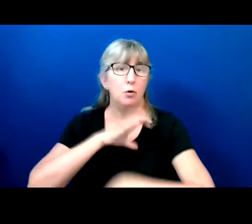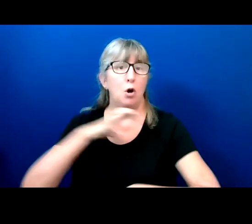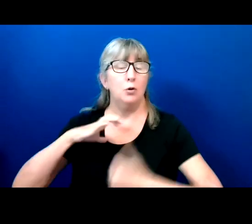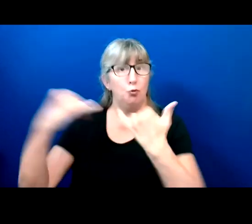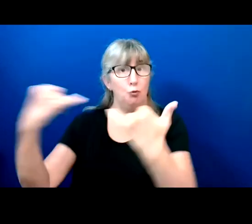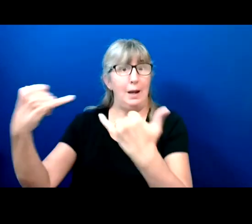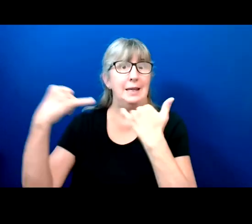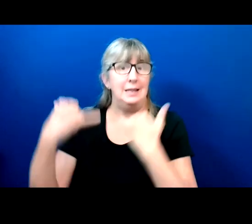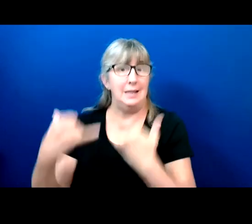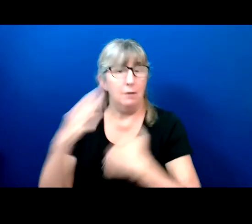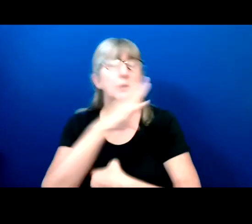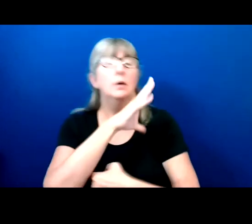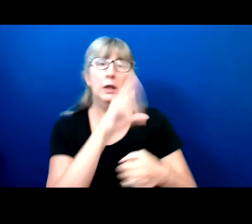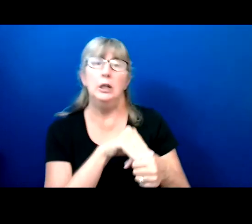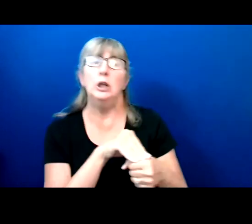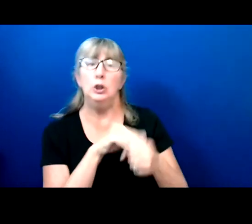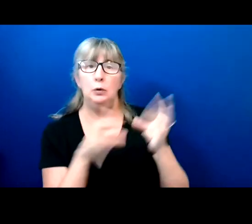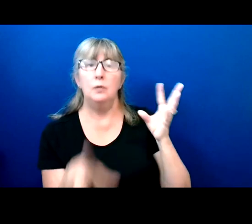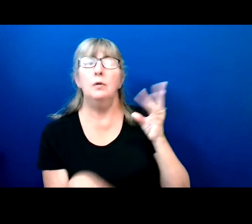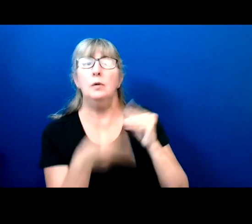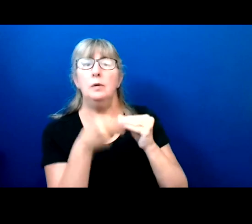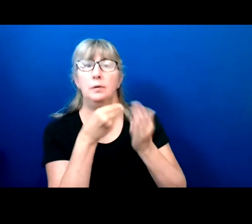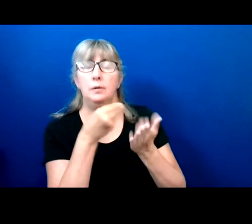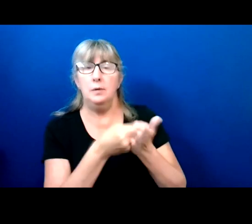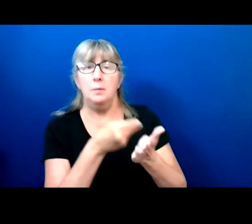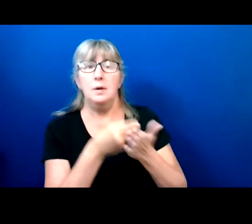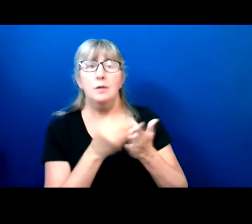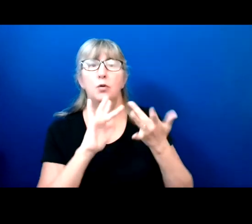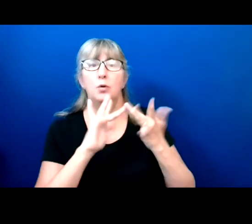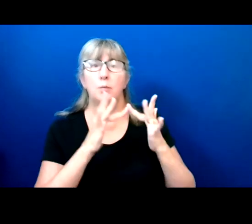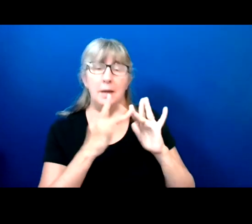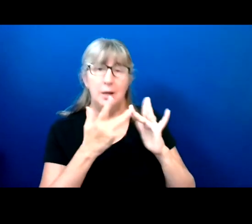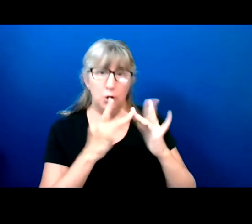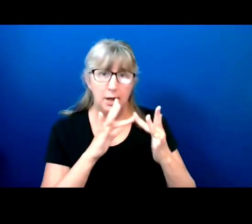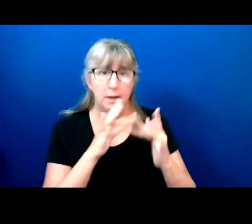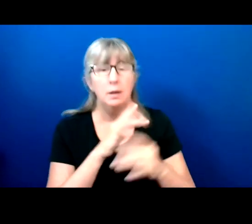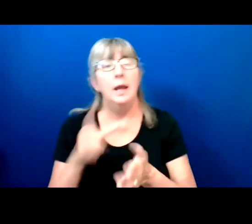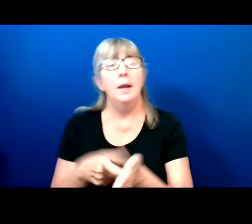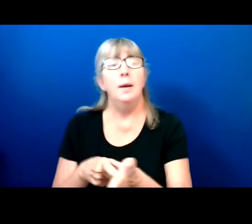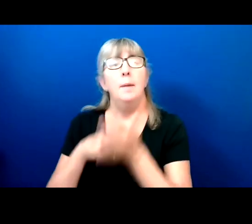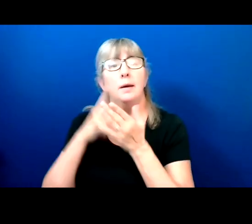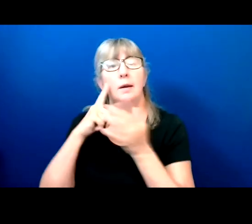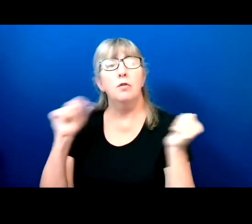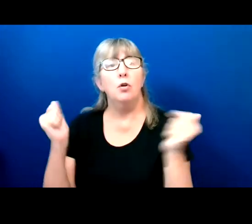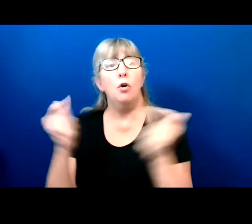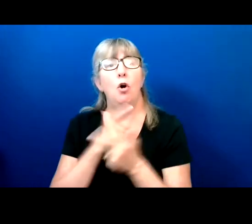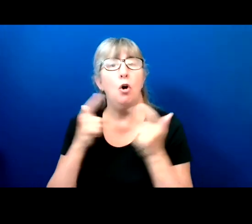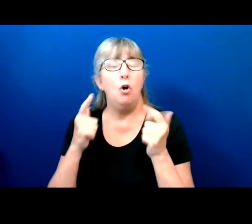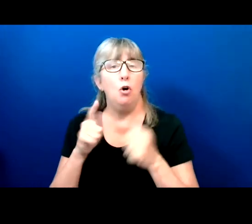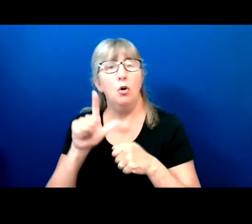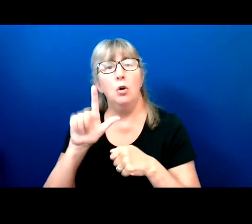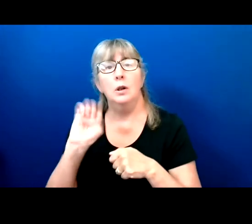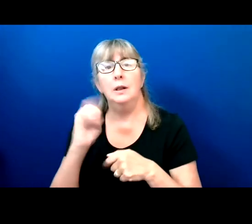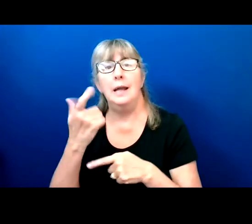includes a subsidy for broad band Internet and mandate to make all legacy transit system accessible.